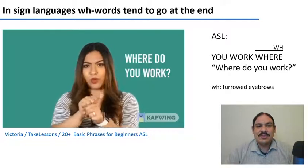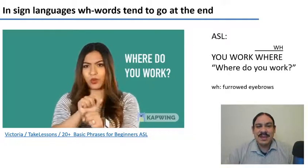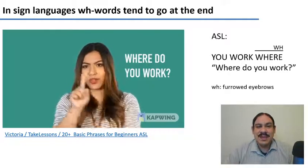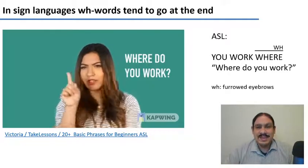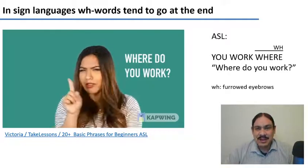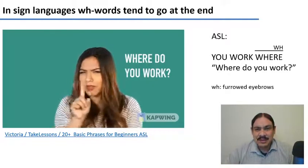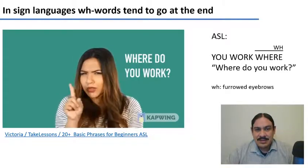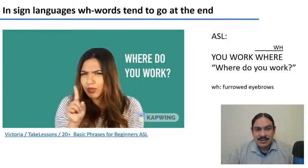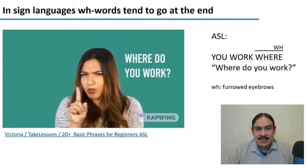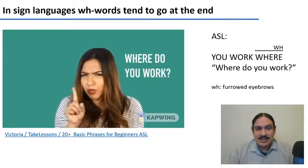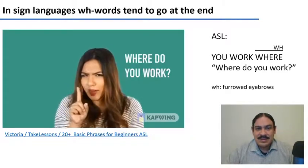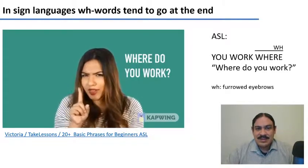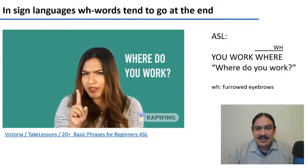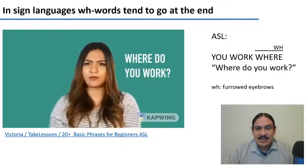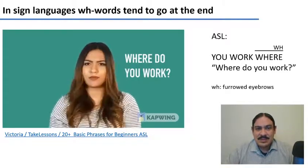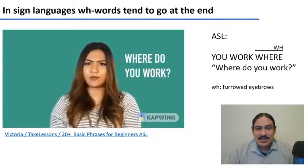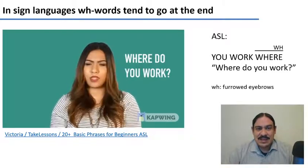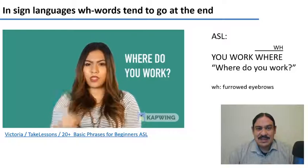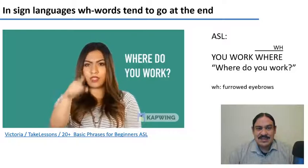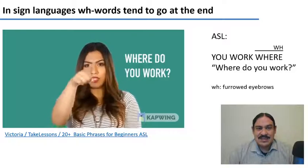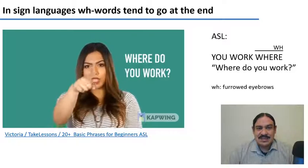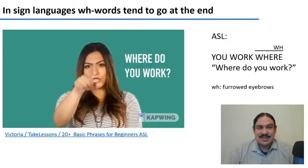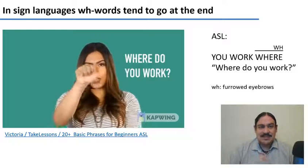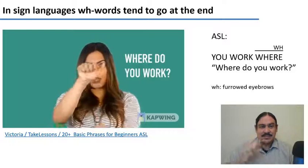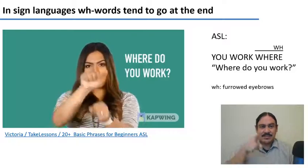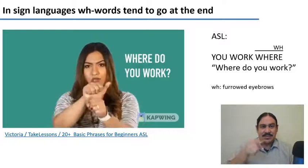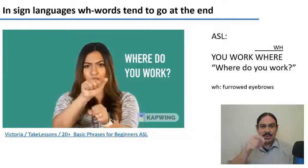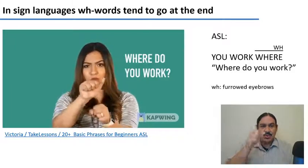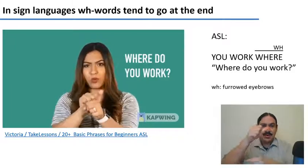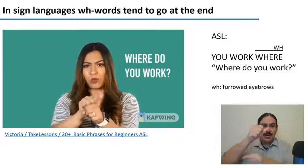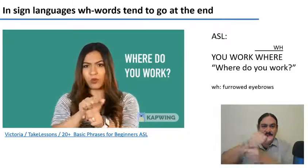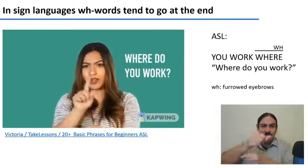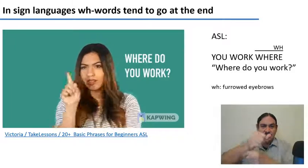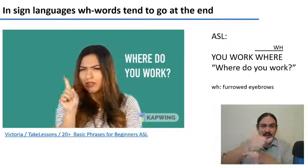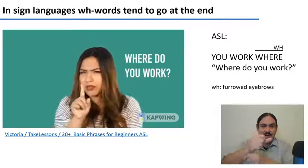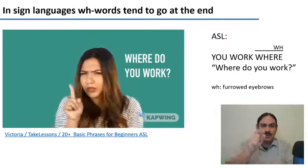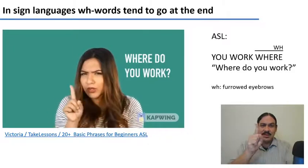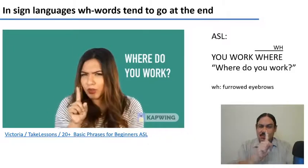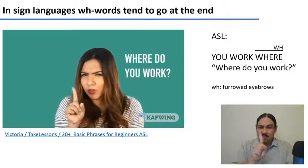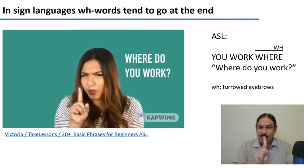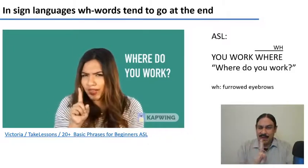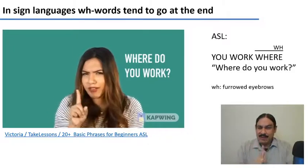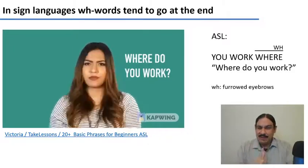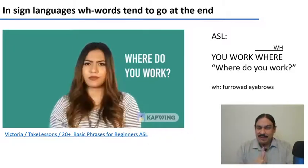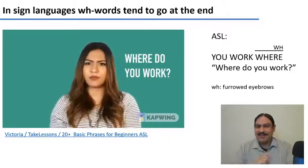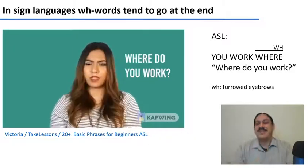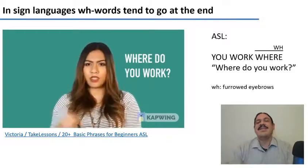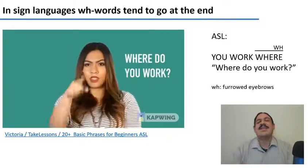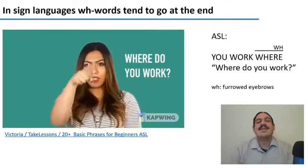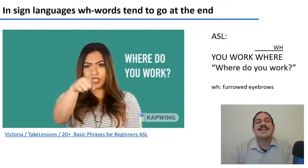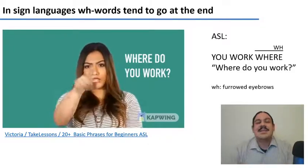asl the this one means